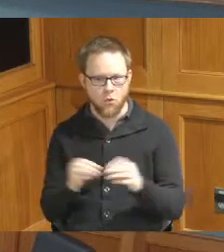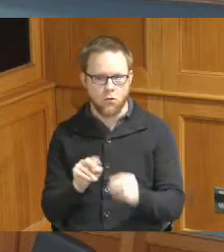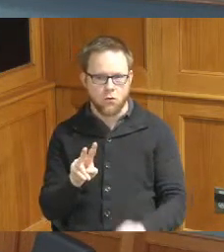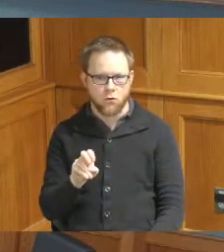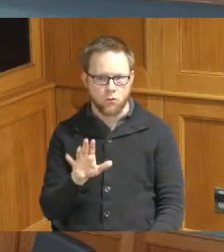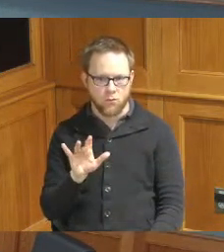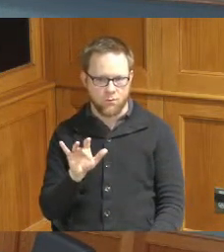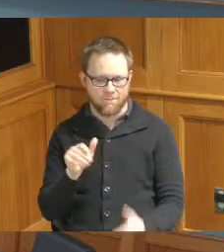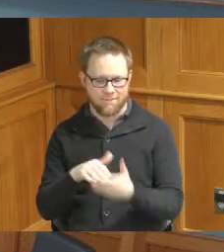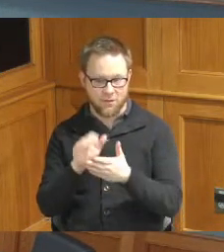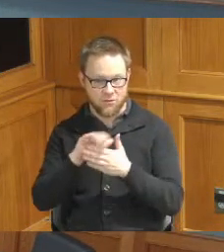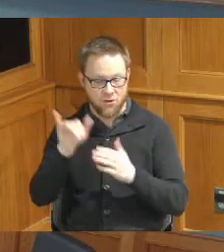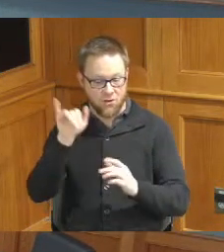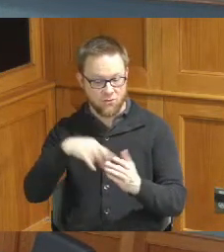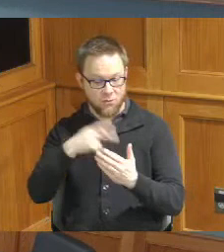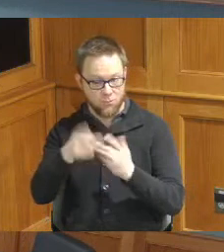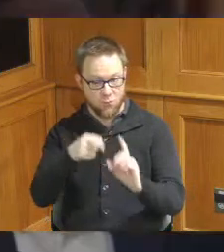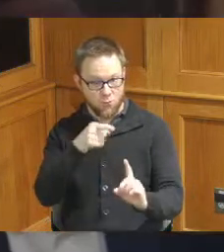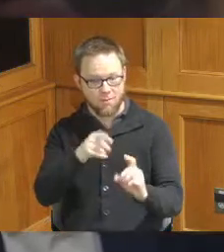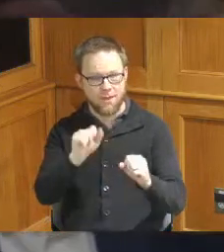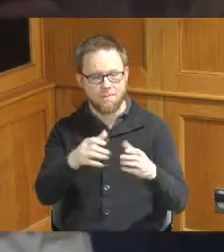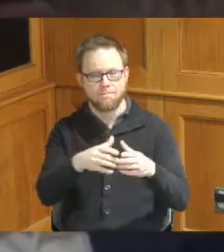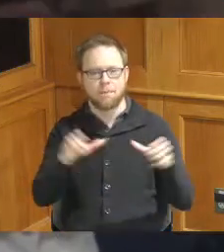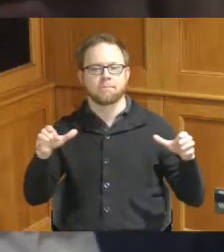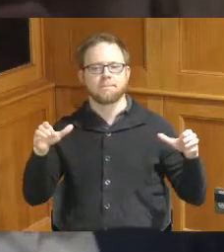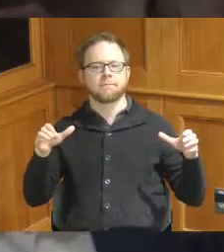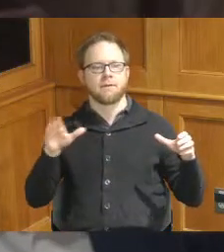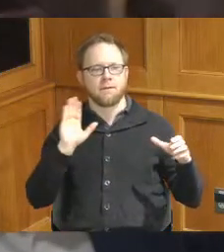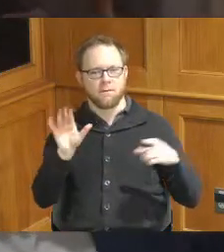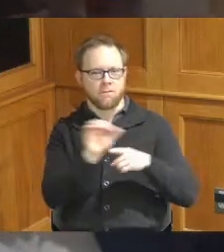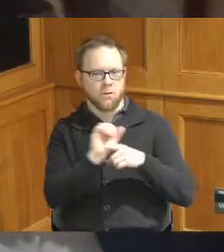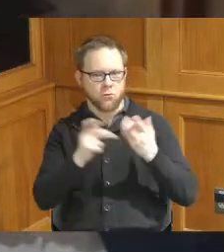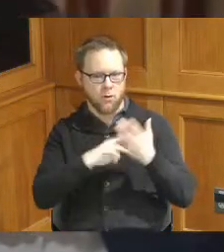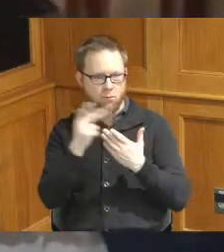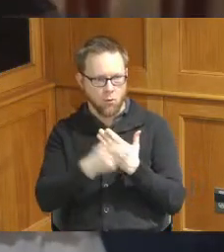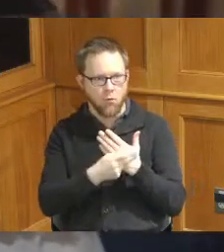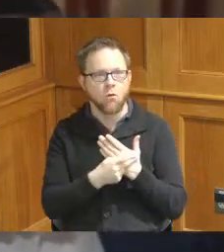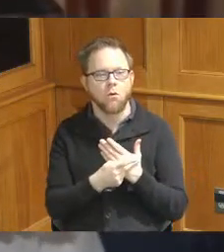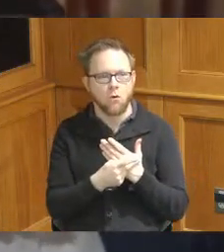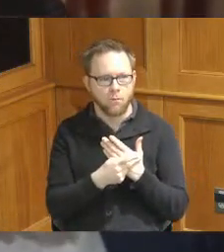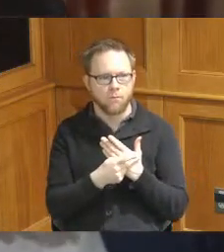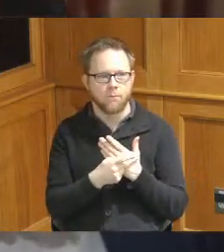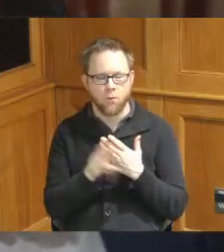this program they'll be able to expand their existing training program to to allow additional